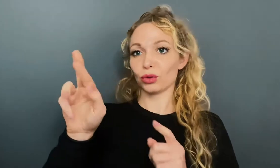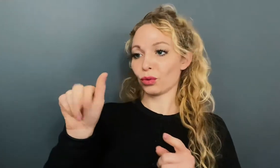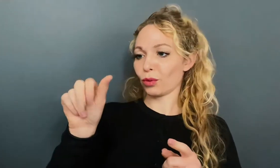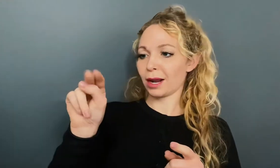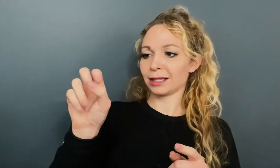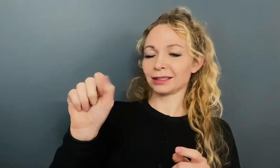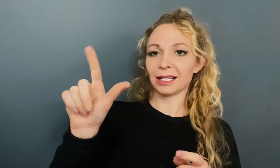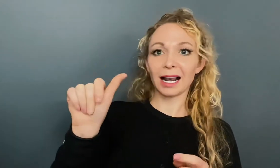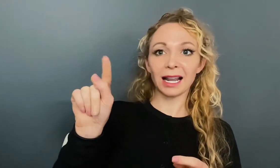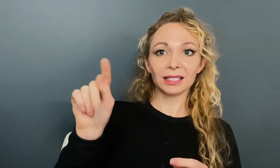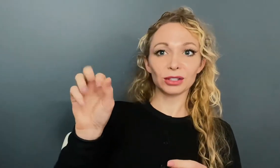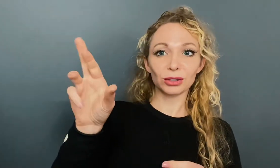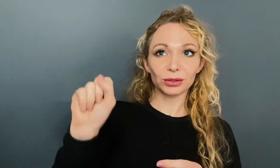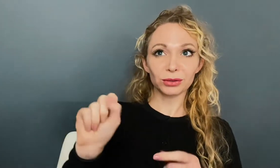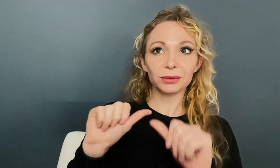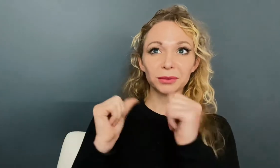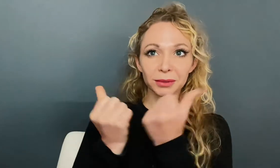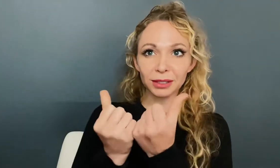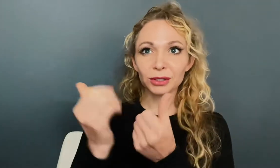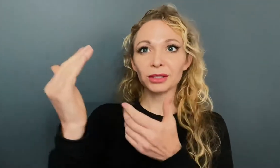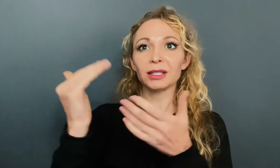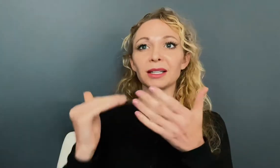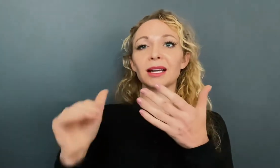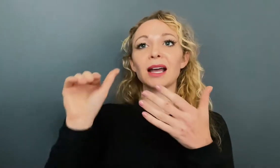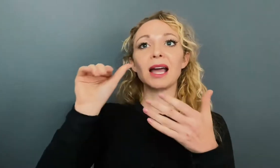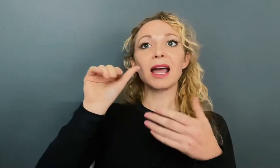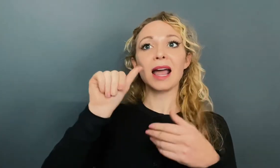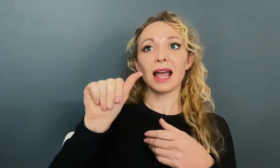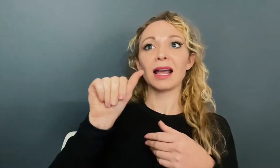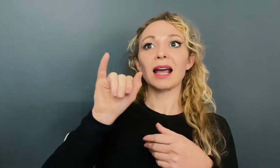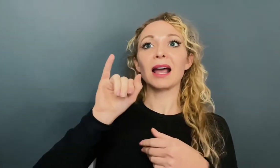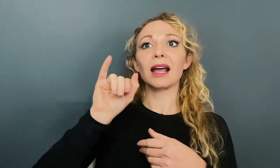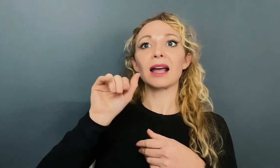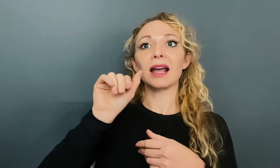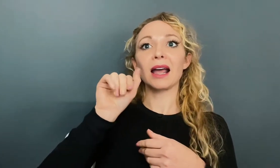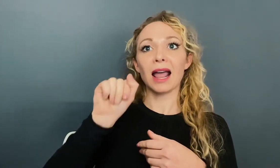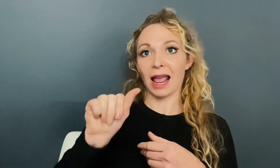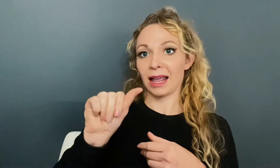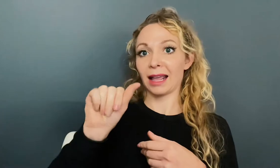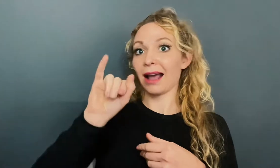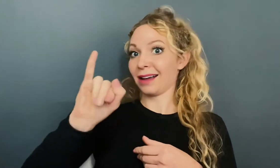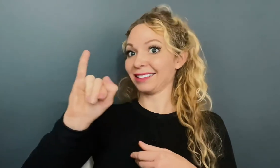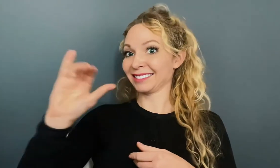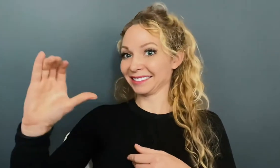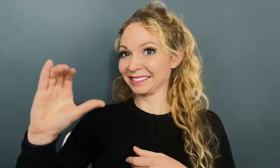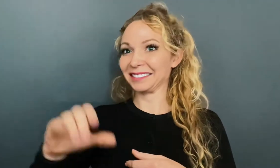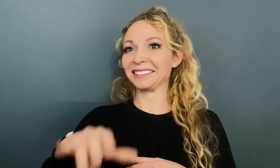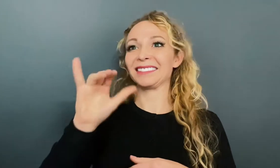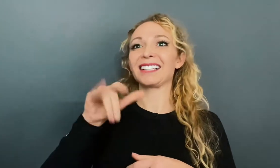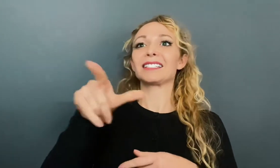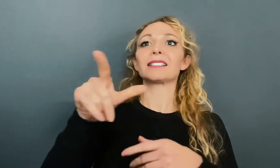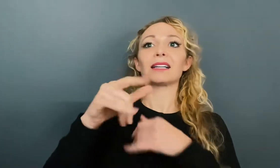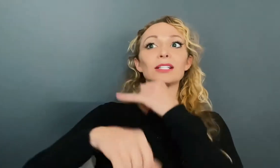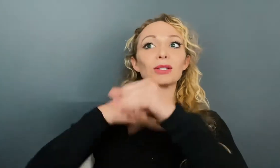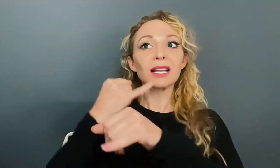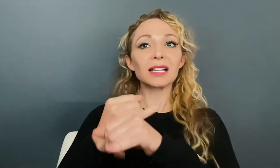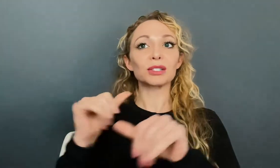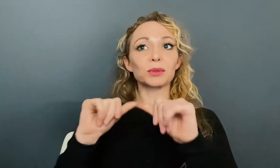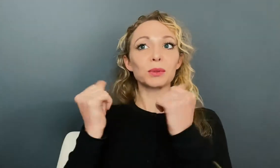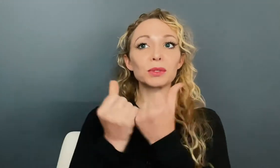Association. Then we have AI... AIIC That's the International Association of Conference Interpreters.